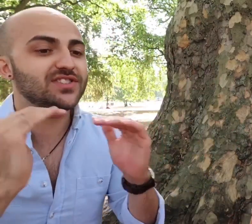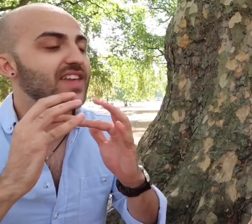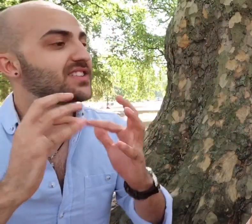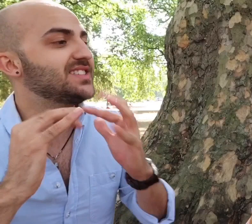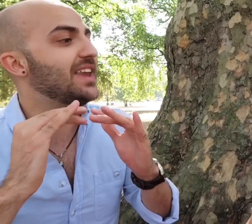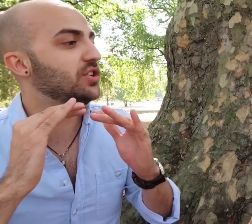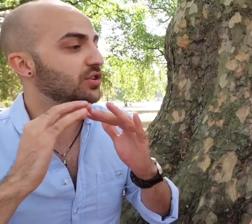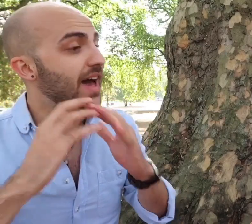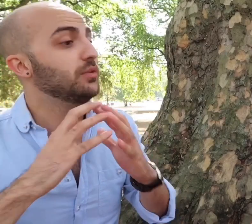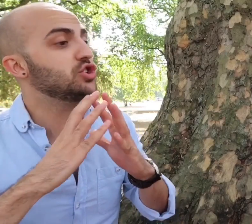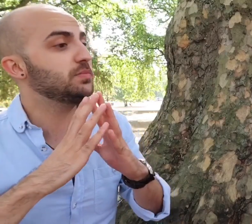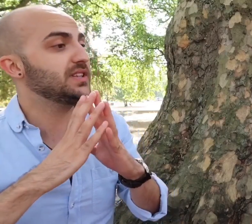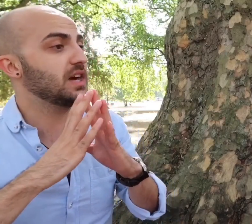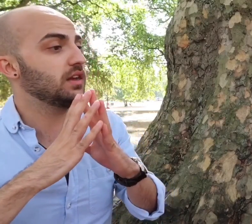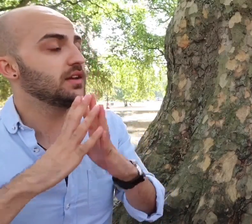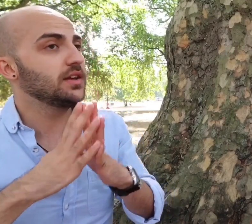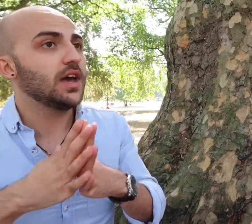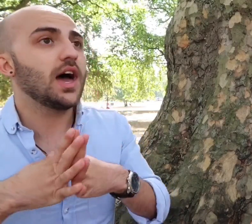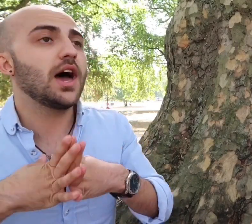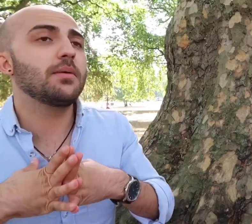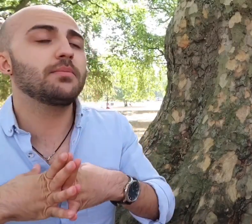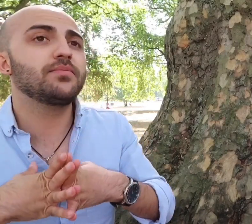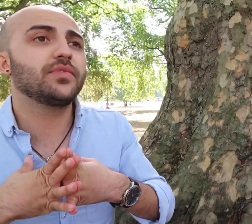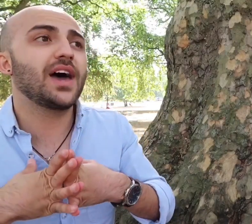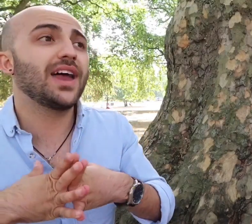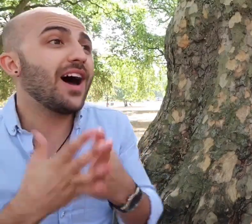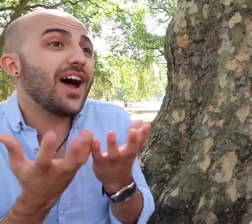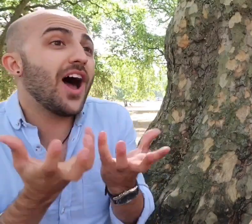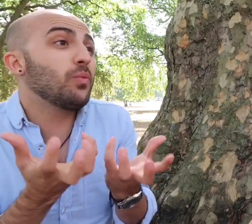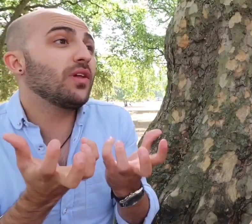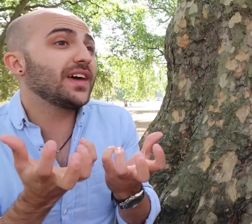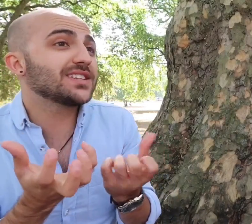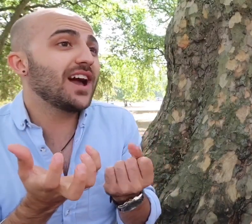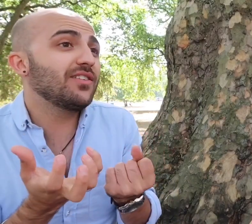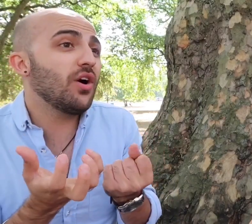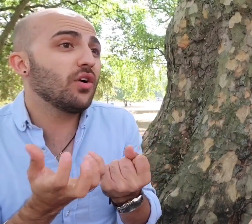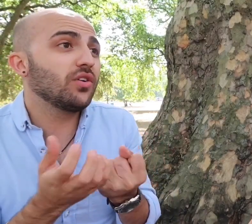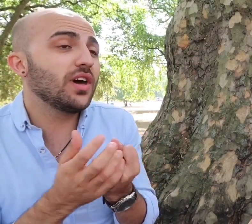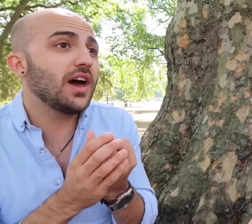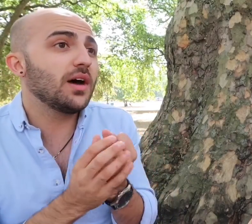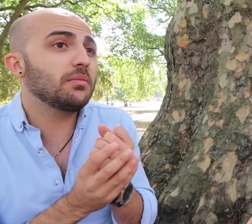set the standard of how it should be done, and I want that to carry on